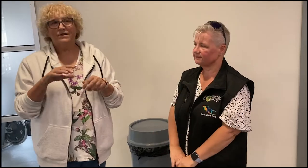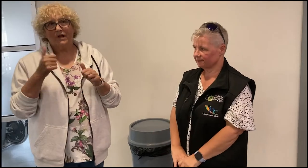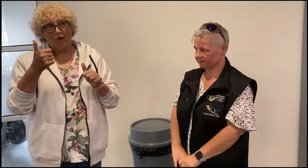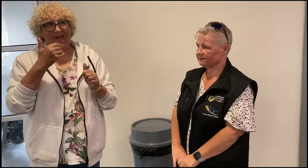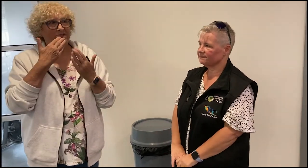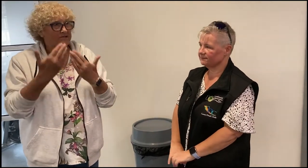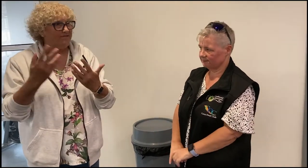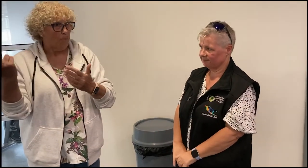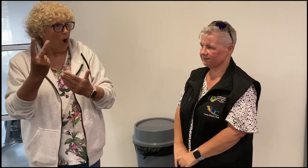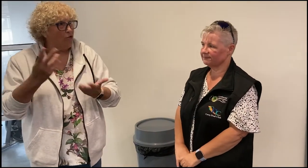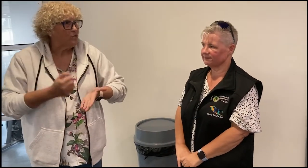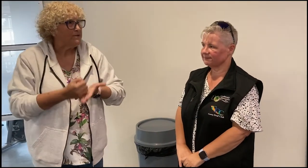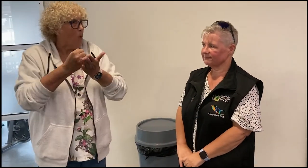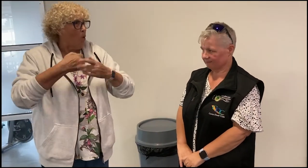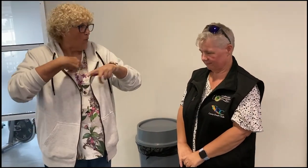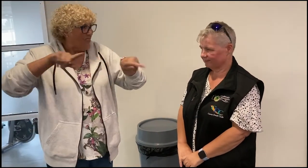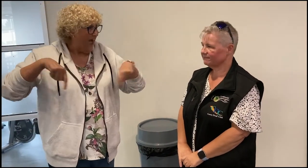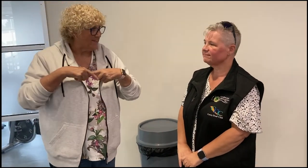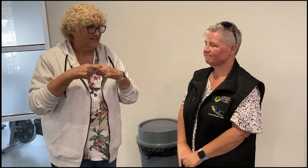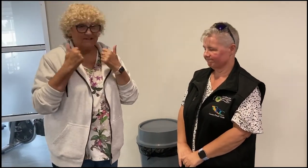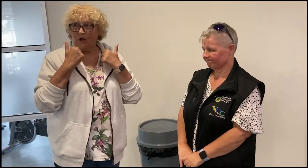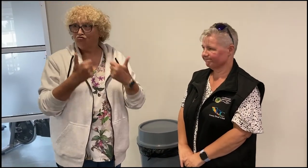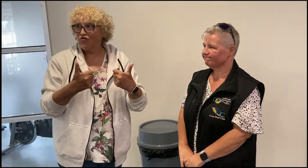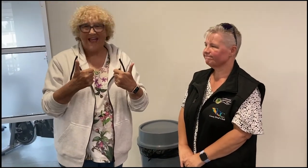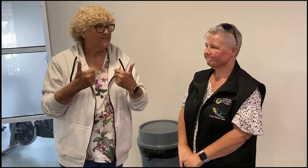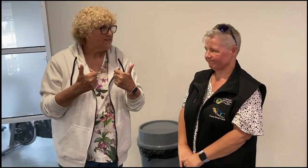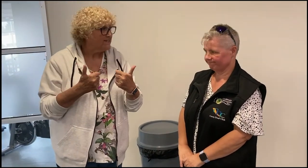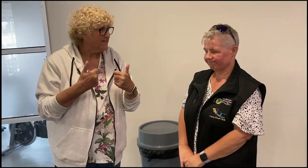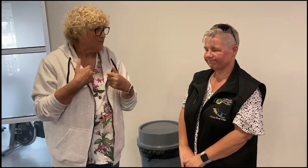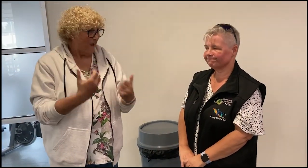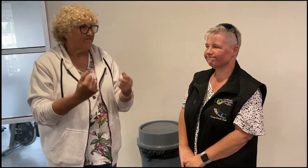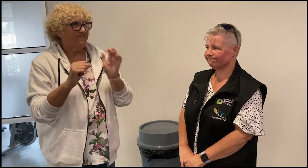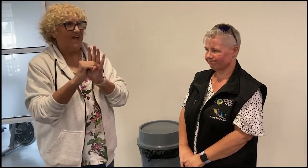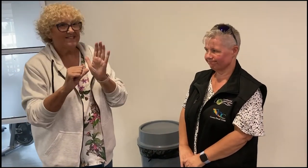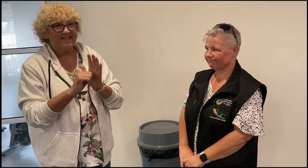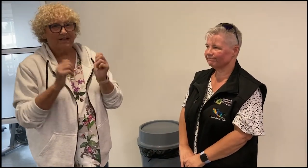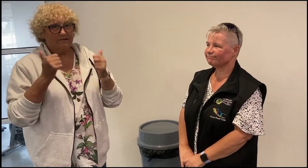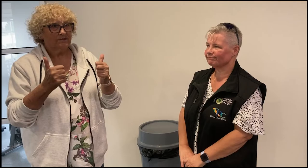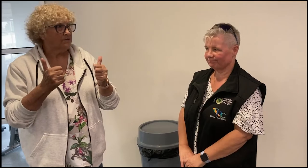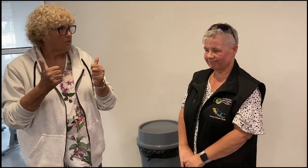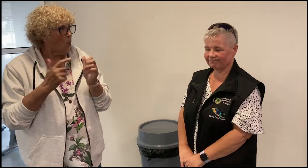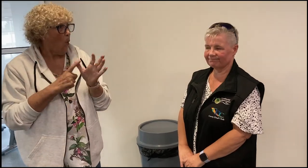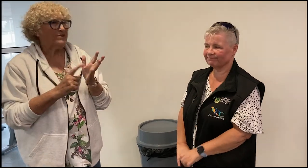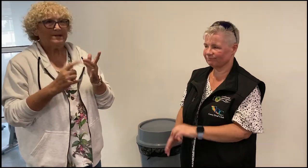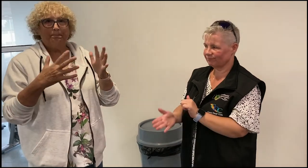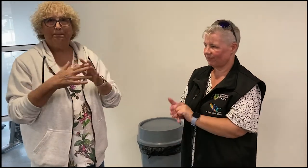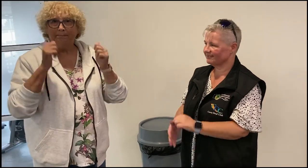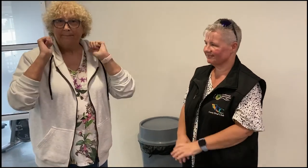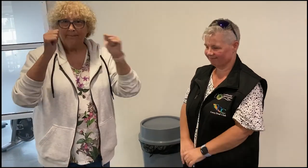we thank both those organisations for supporting us, and have funding for this. Awesome efforts!!